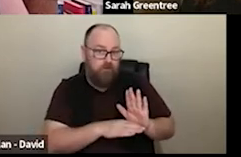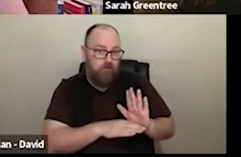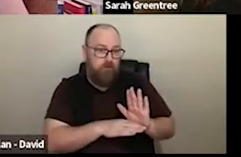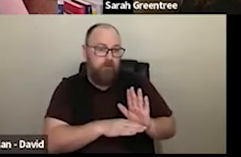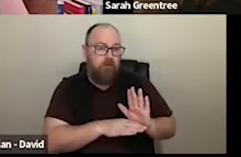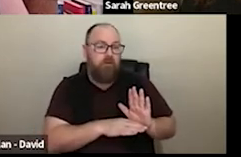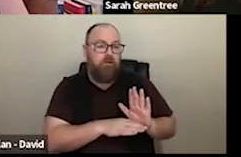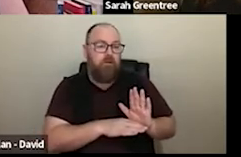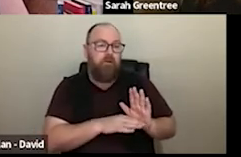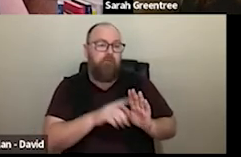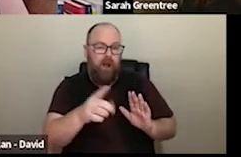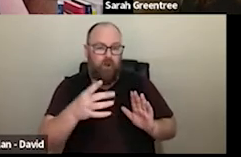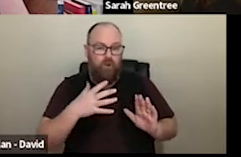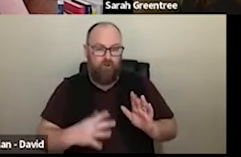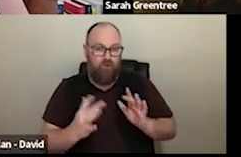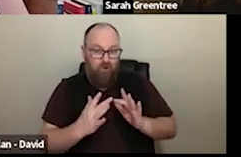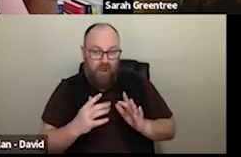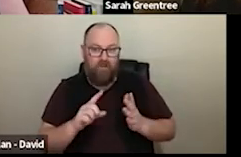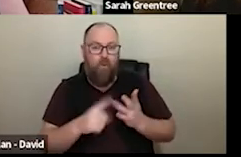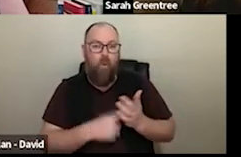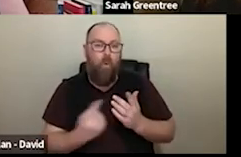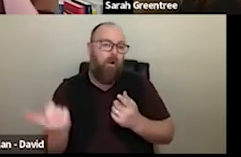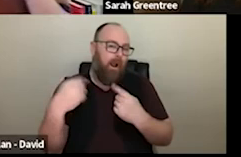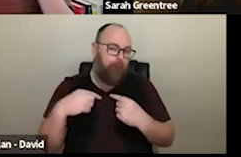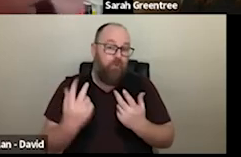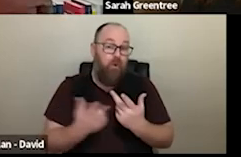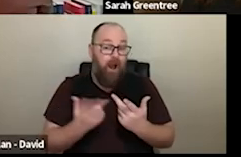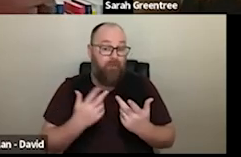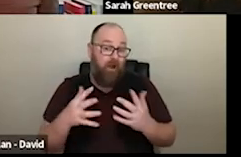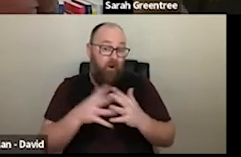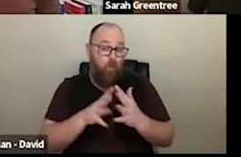questions, then please do. But importantly, So, If you haven't had a chance to look at the guidelines yet, and want to want to get in touch with us, or come along to another webinar with some questions, then then Please